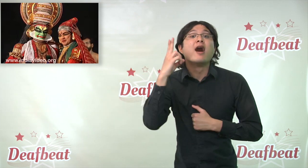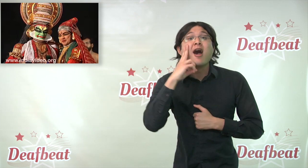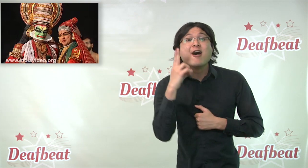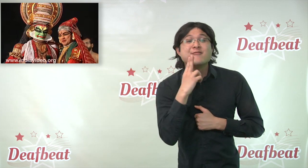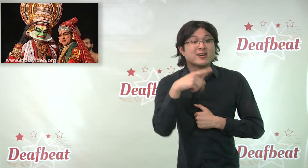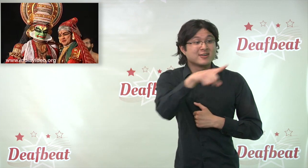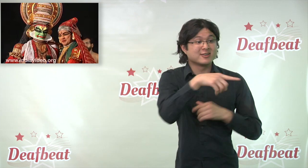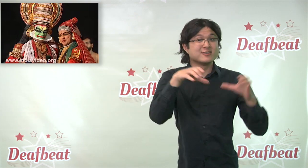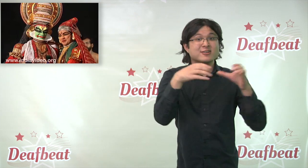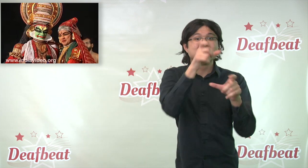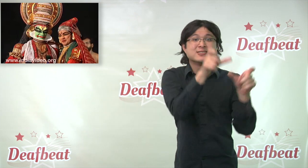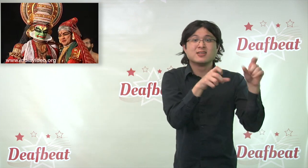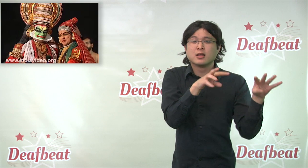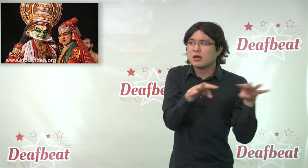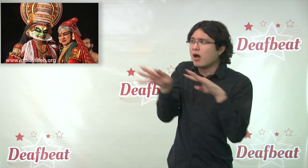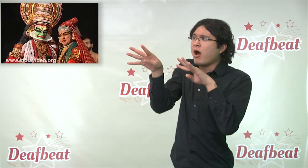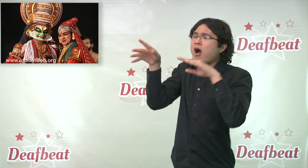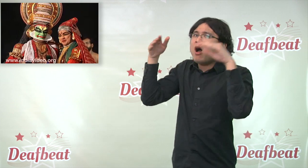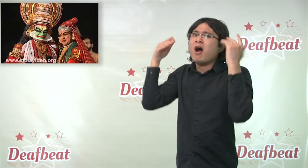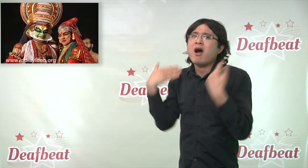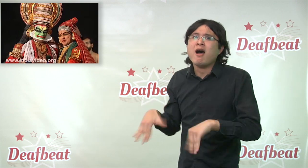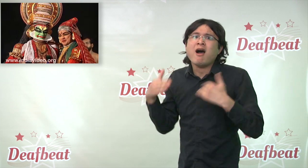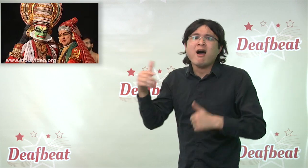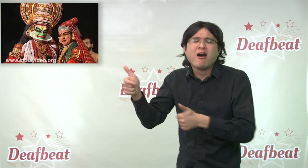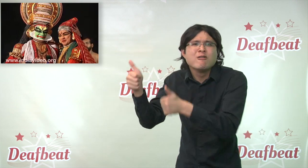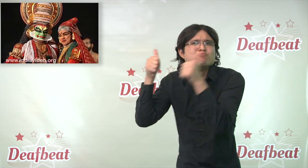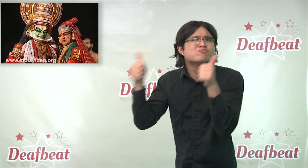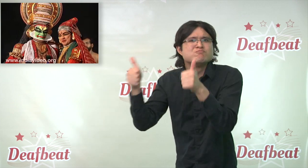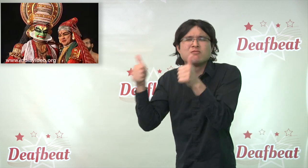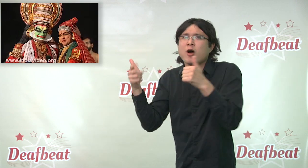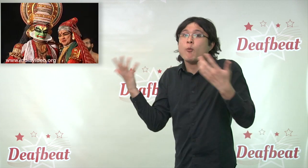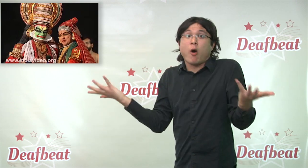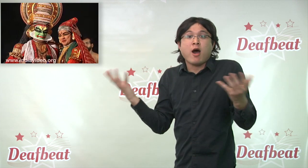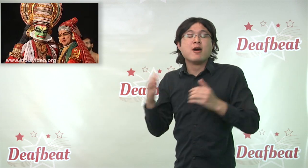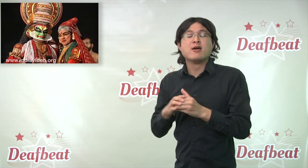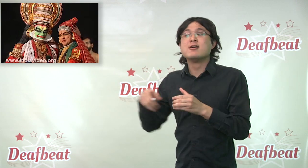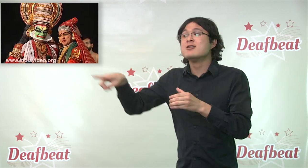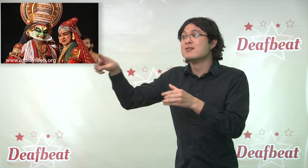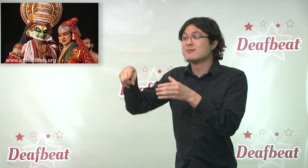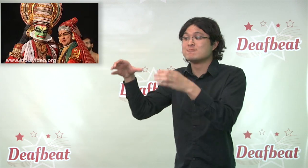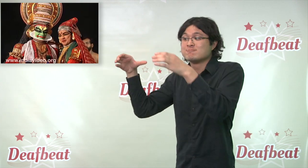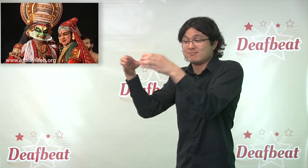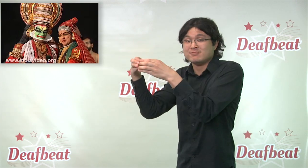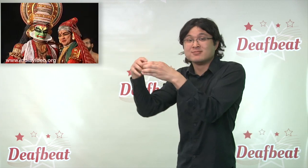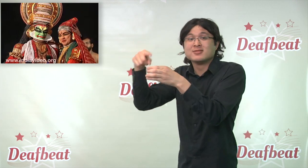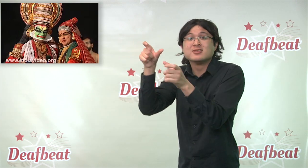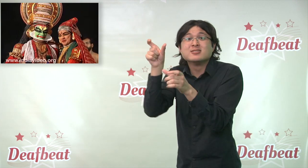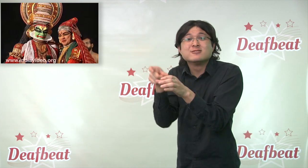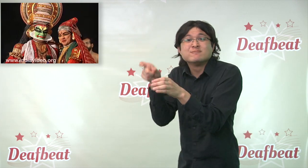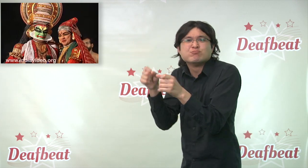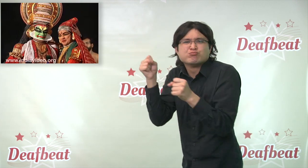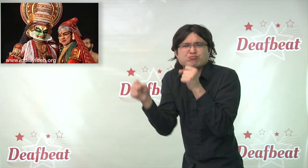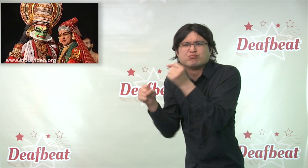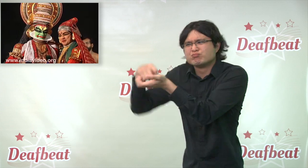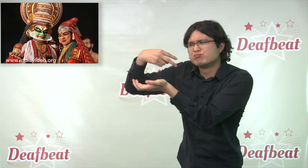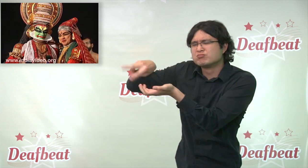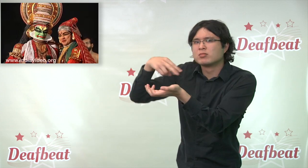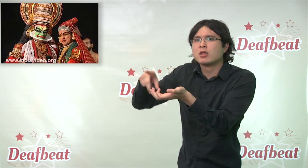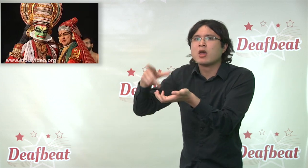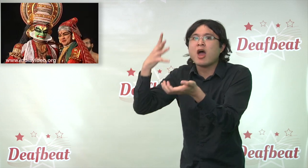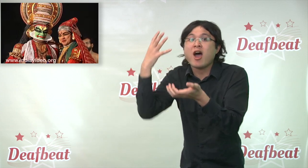What makes it special to the deaf community is Kathakali uses traits from deaf culture!